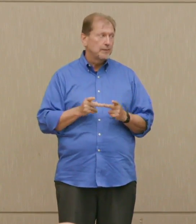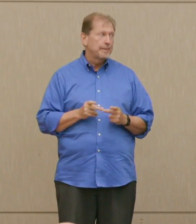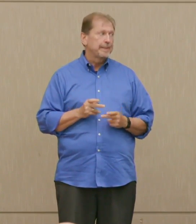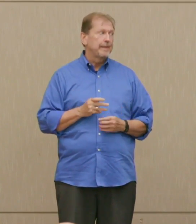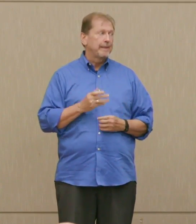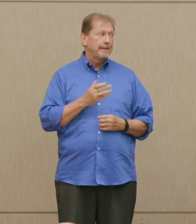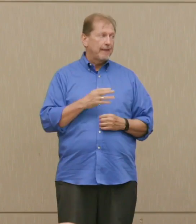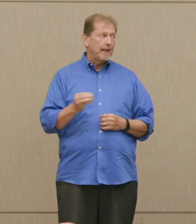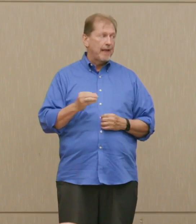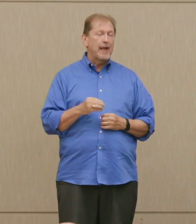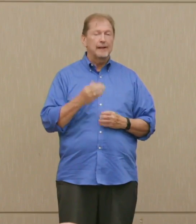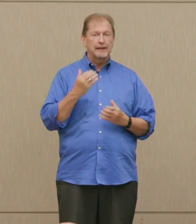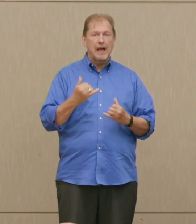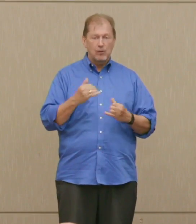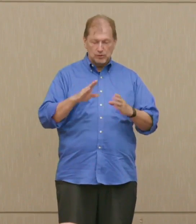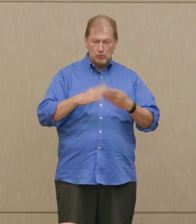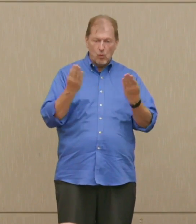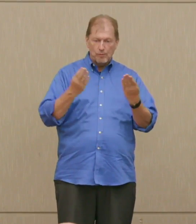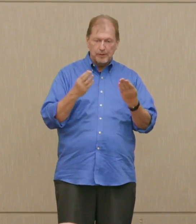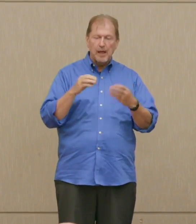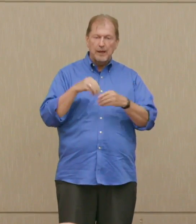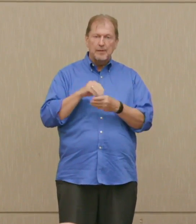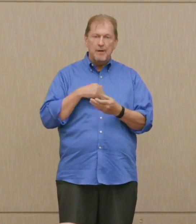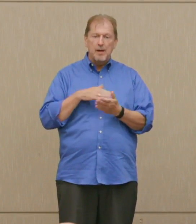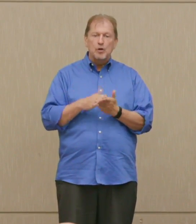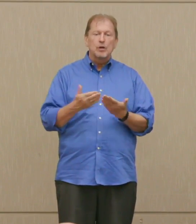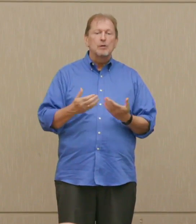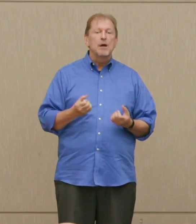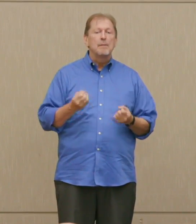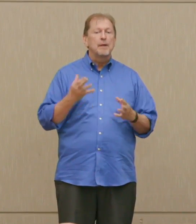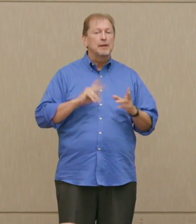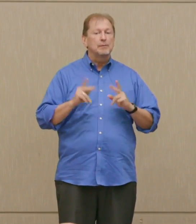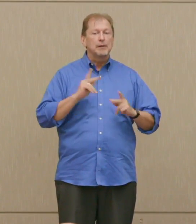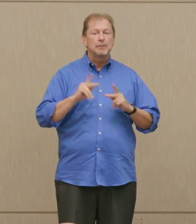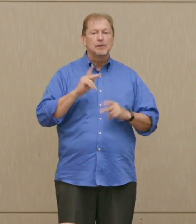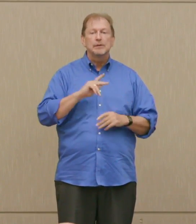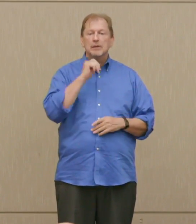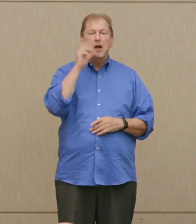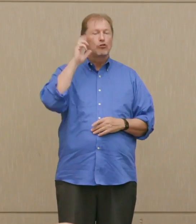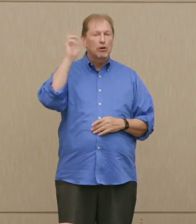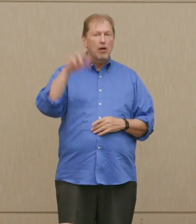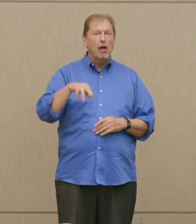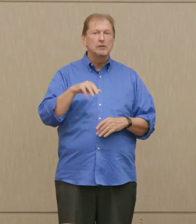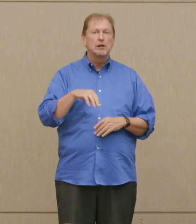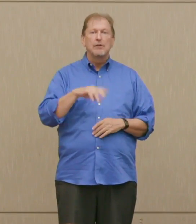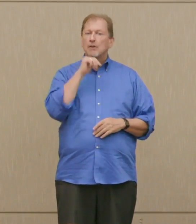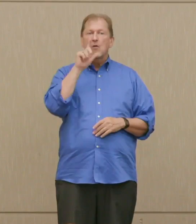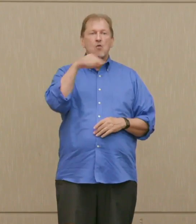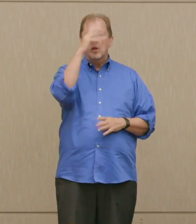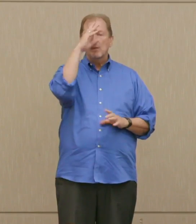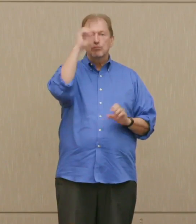It's in my book, but very few people still know that, haven't come to it that there are